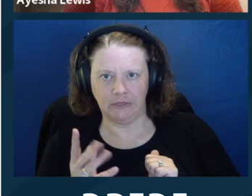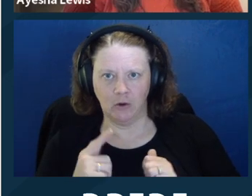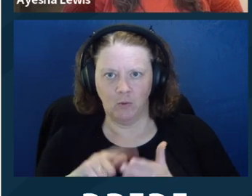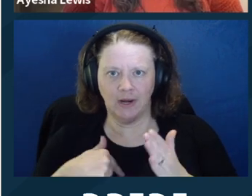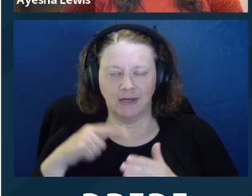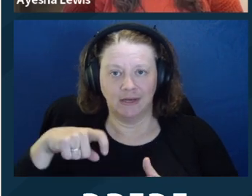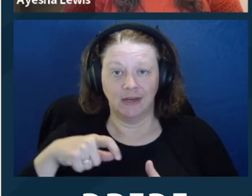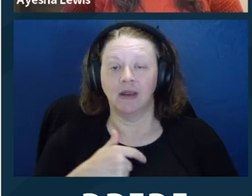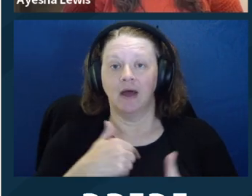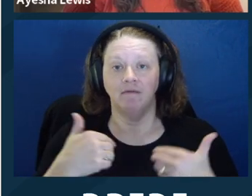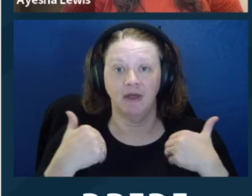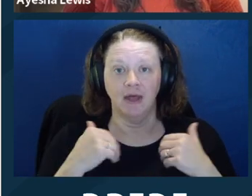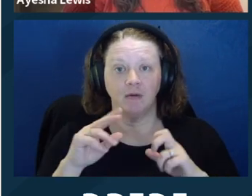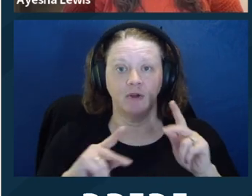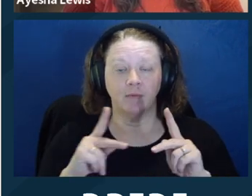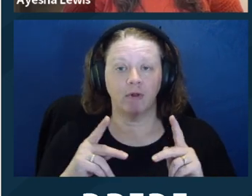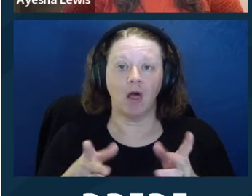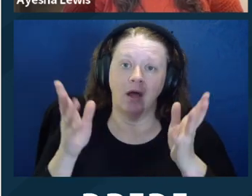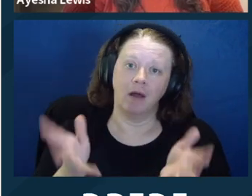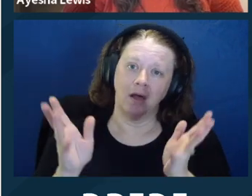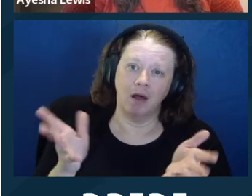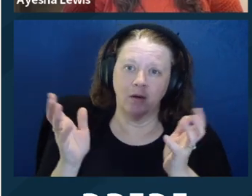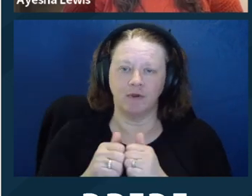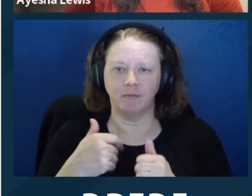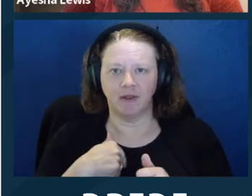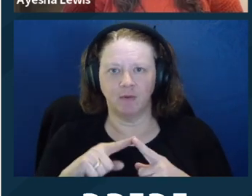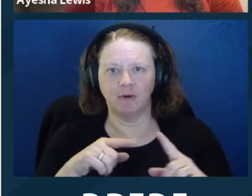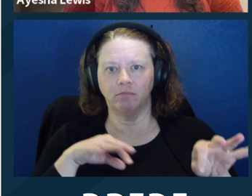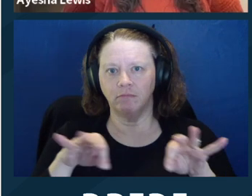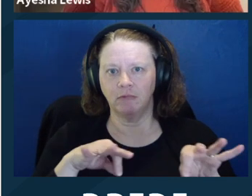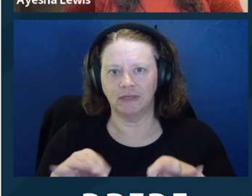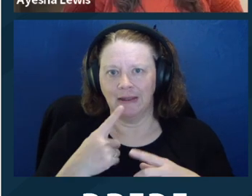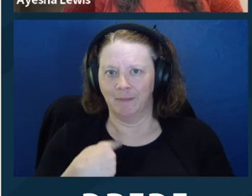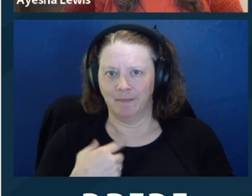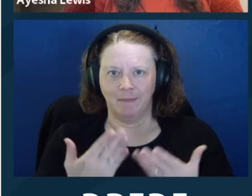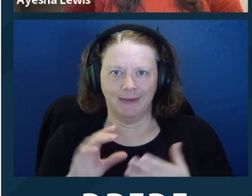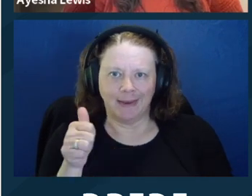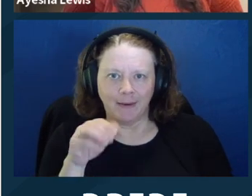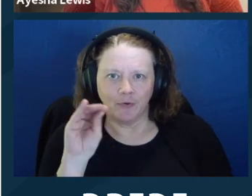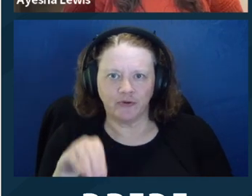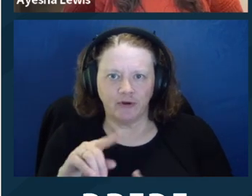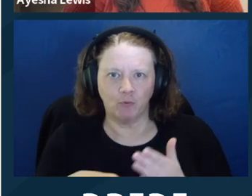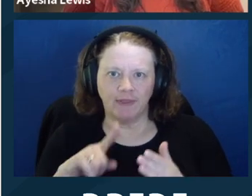Sometimes it takes folks a little while to let you know what they need. I've had people